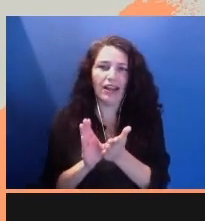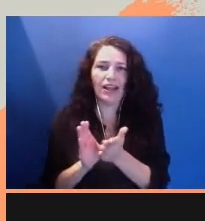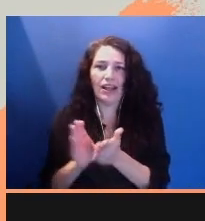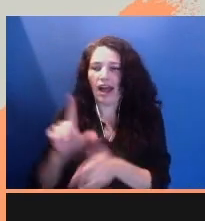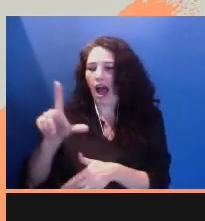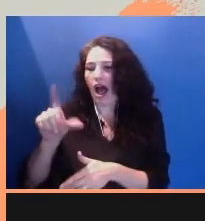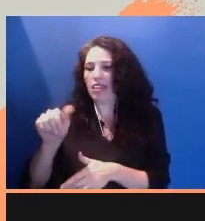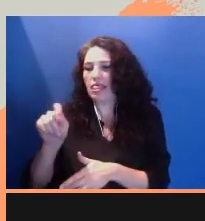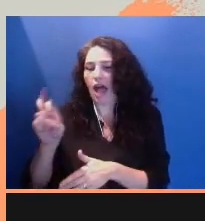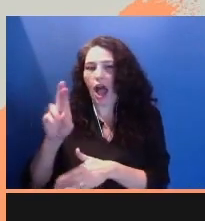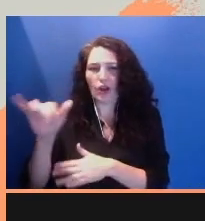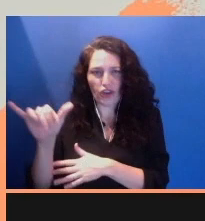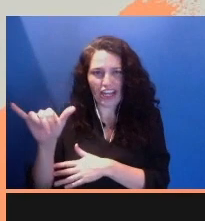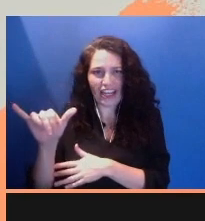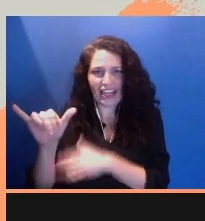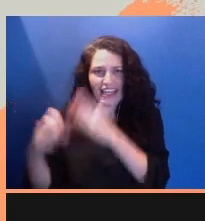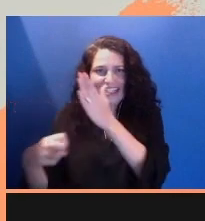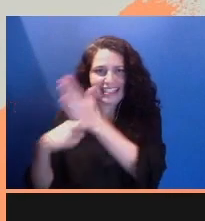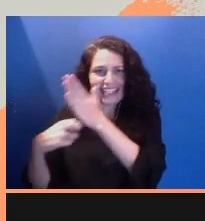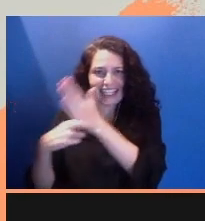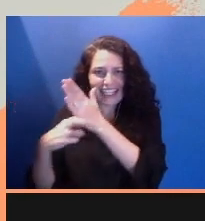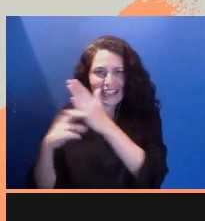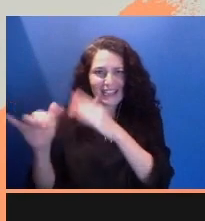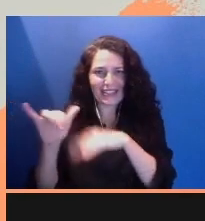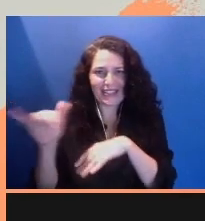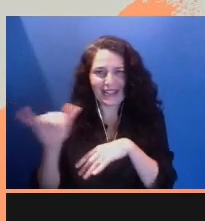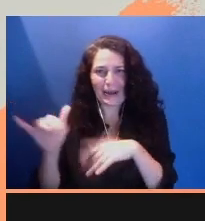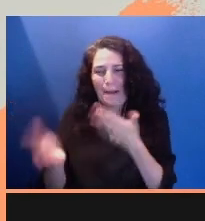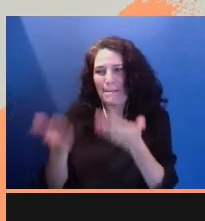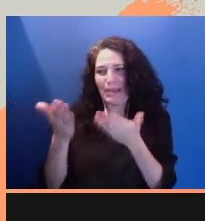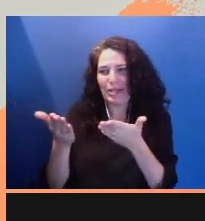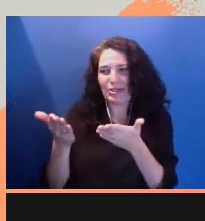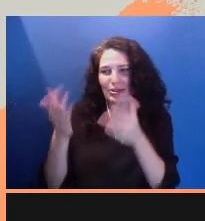I think mom expected the [SPANISH] to figure that one out for herself.